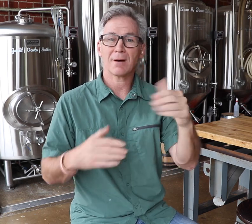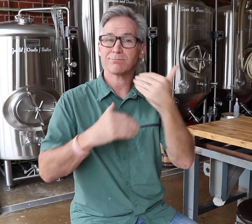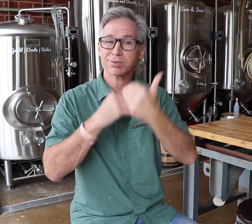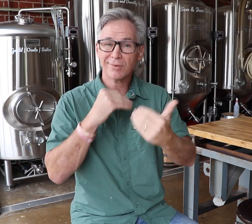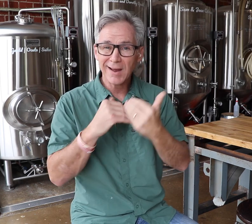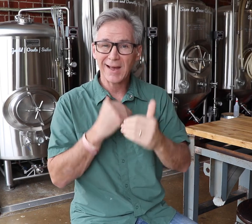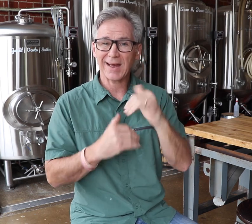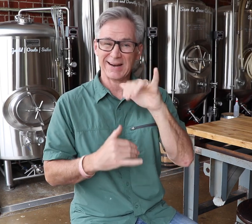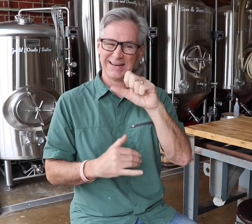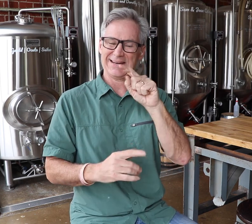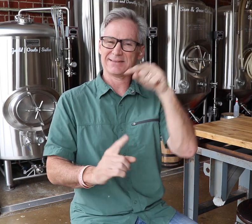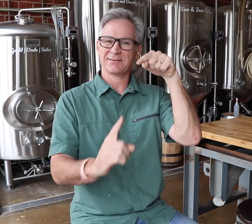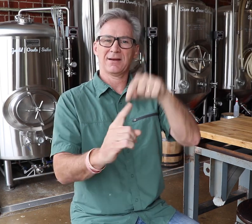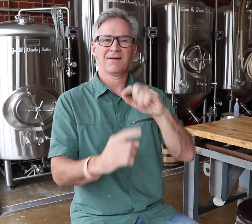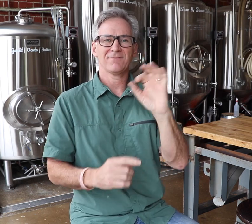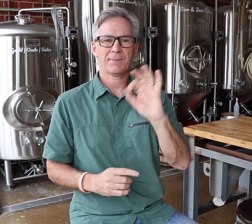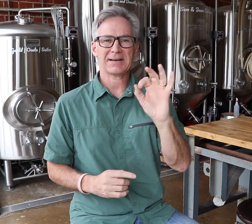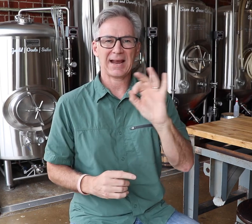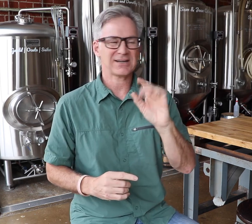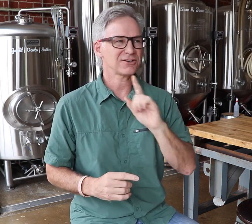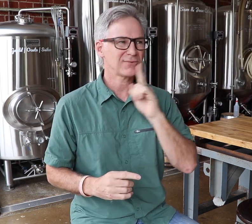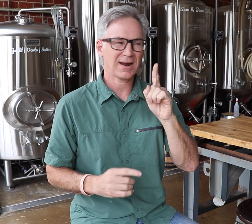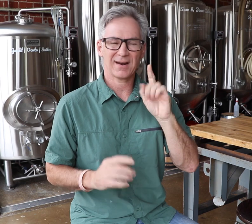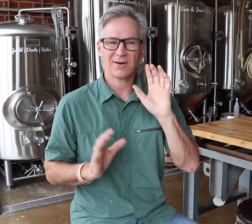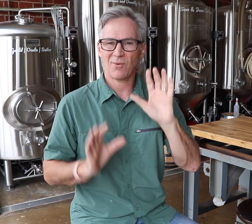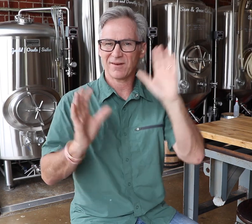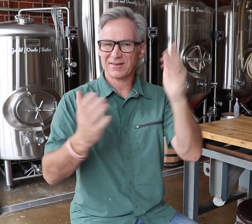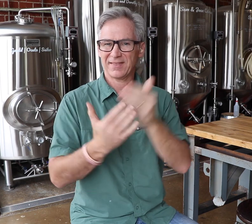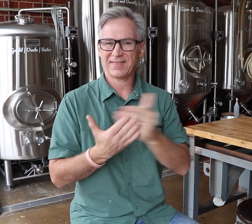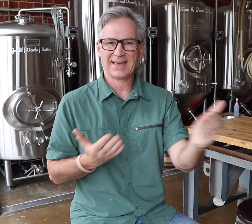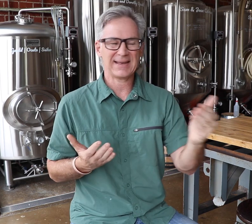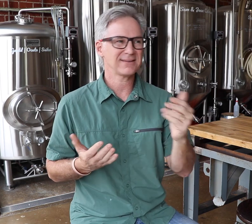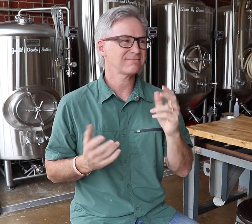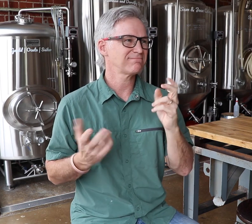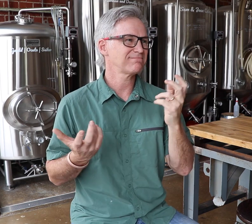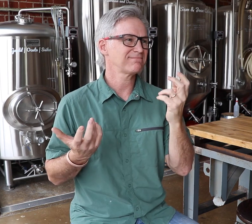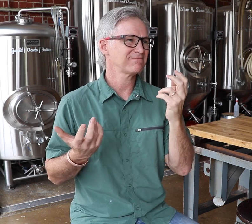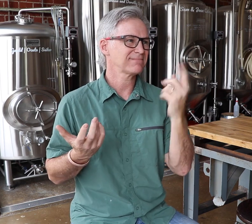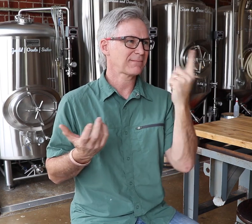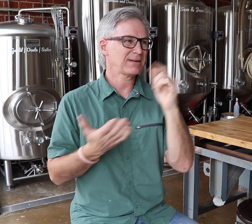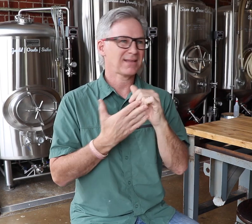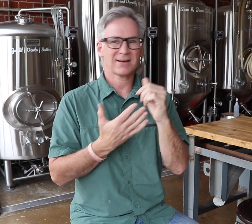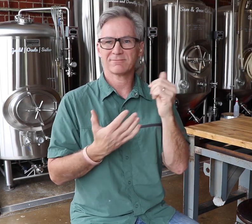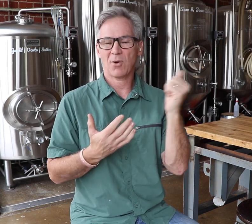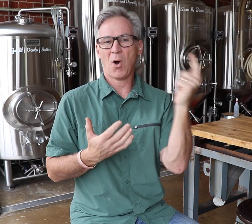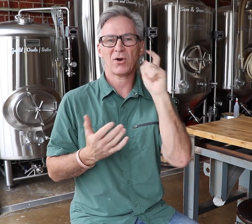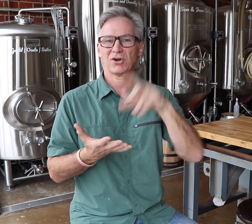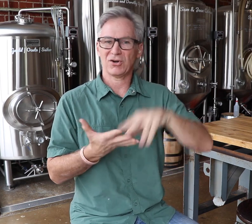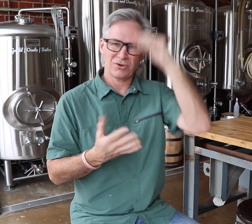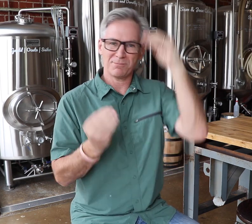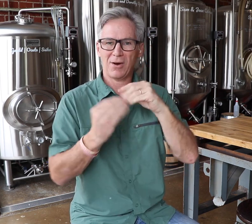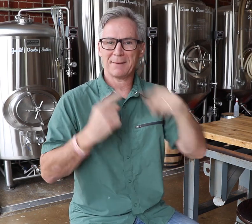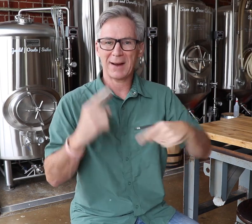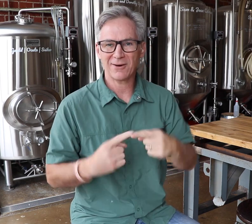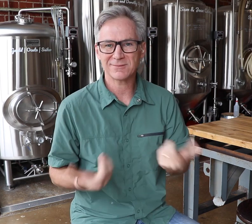Bread especially with the yeast and fermentation. It’s truly a wonderful thing and it’s something we all should learn more about!